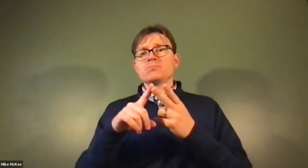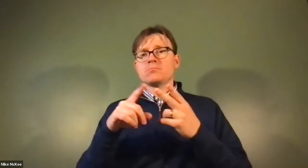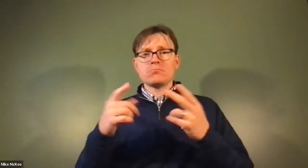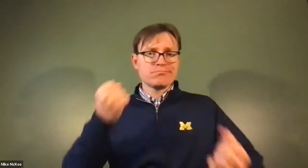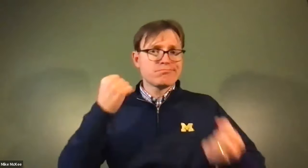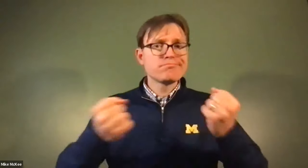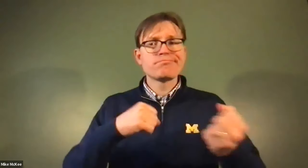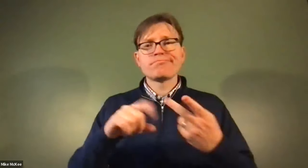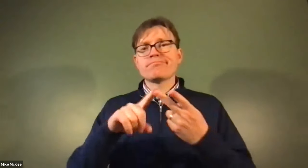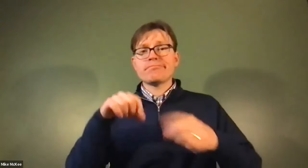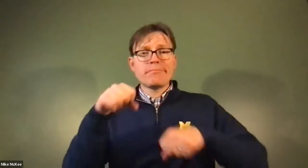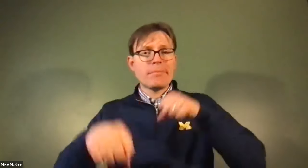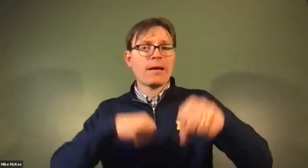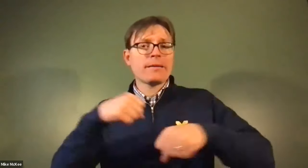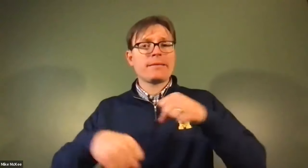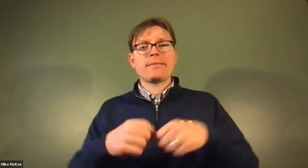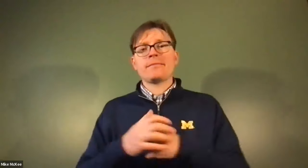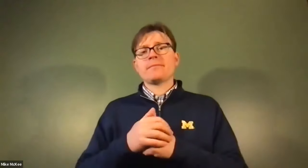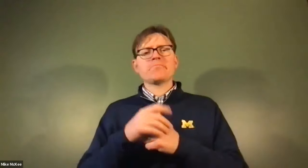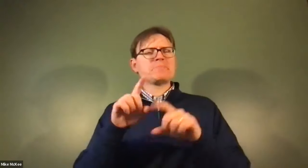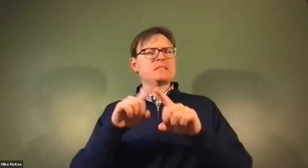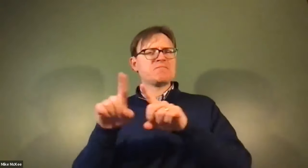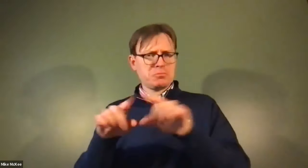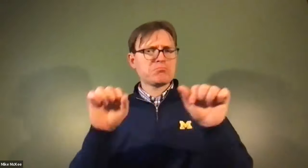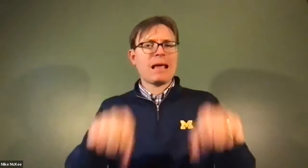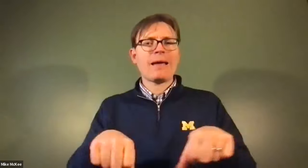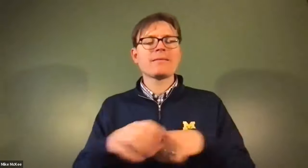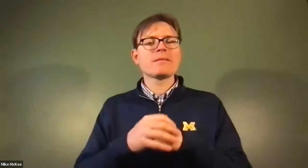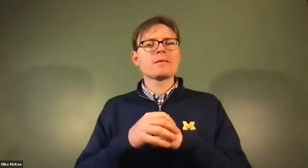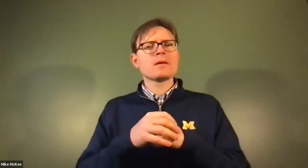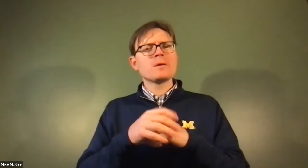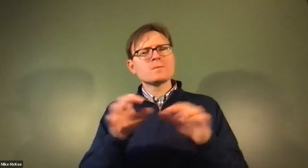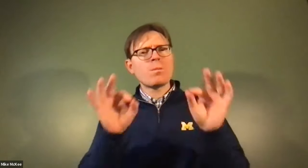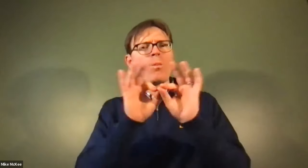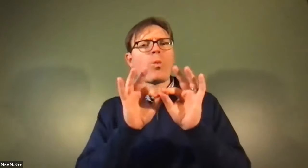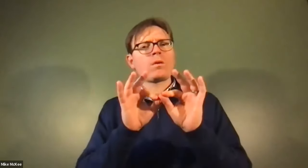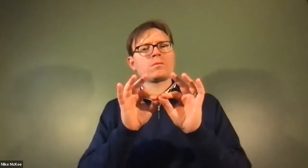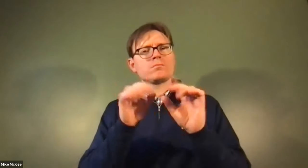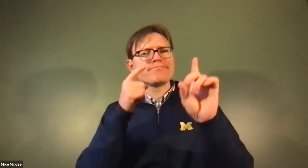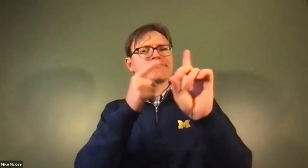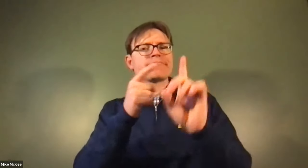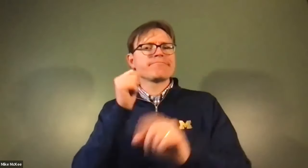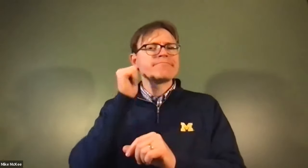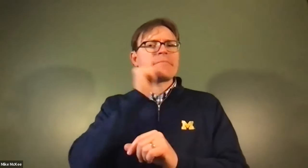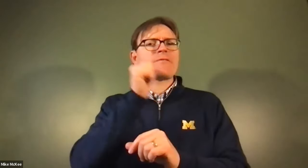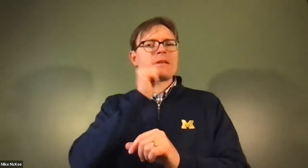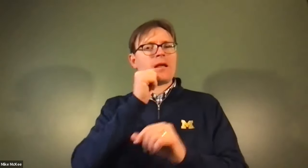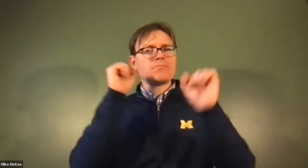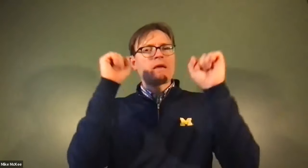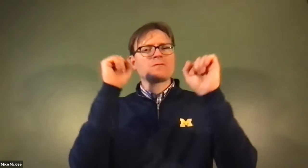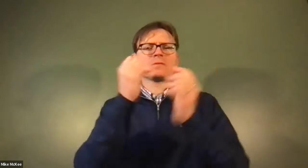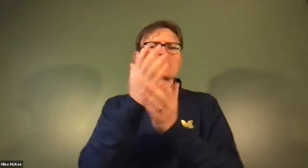James Cech: simple things like walking maybe lifting some light weights biking different activities are beneficial in that regard.